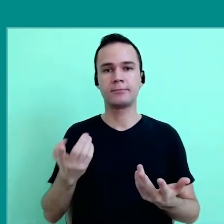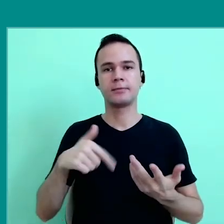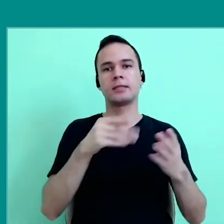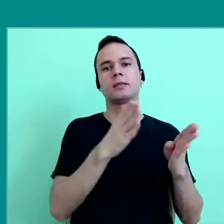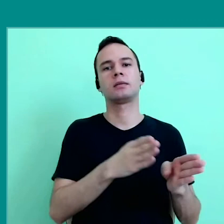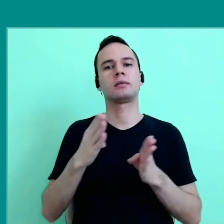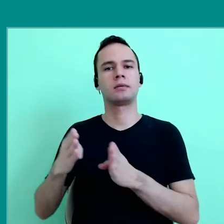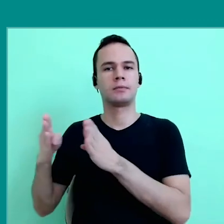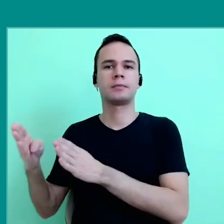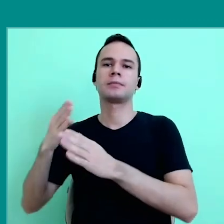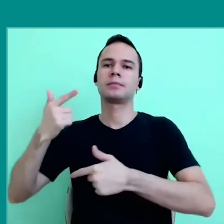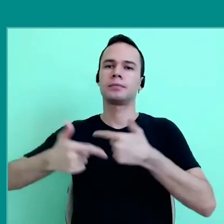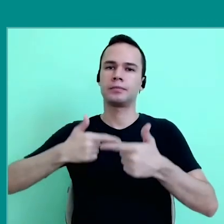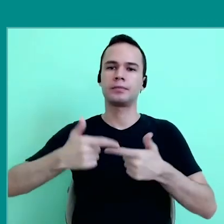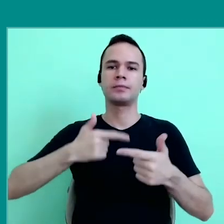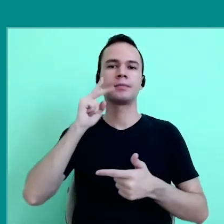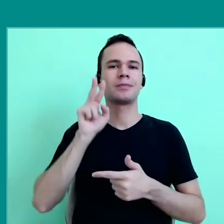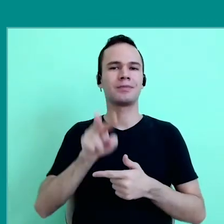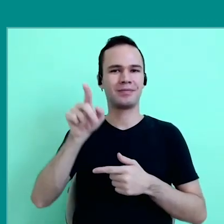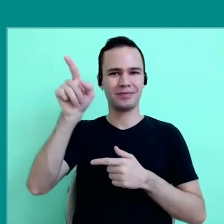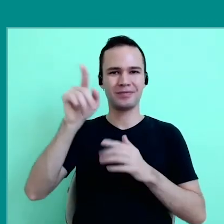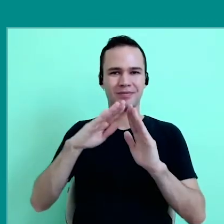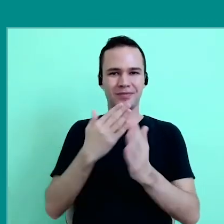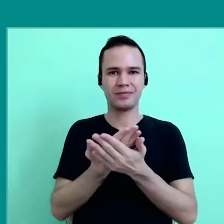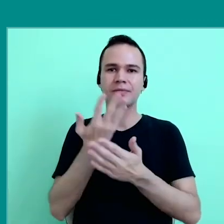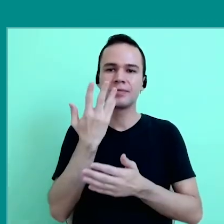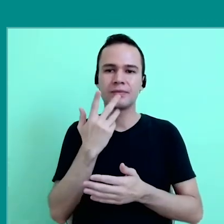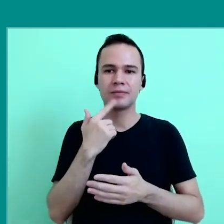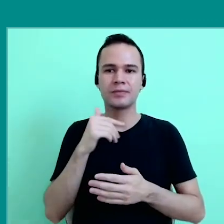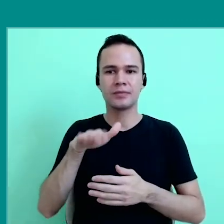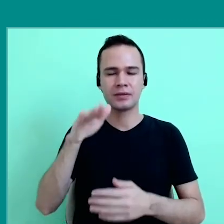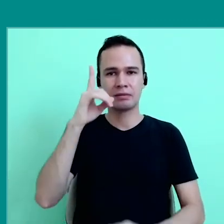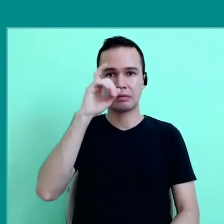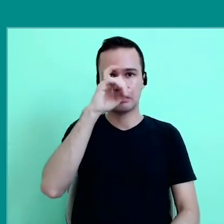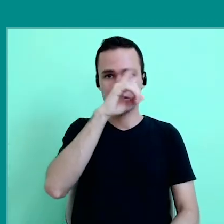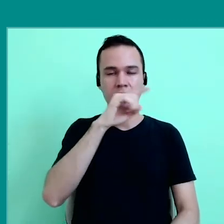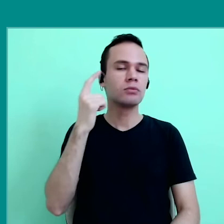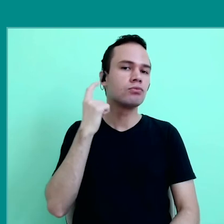they organized ways of working, this was a children's school with hearing difficulties,